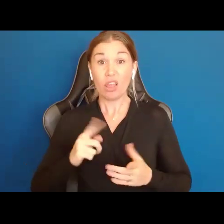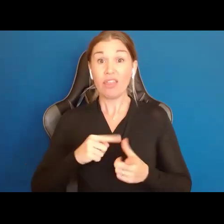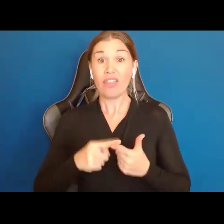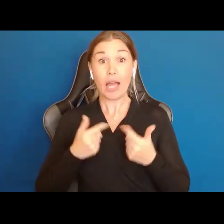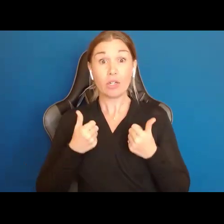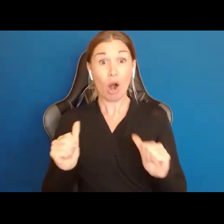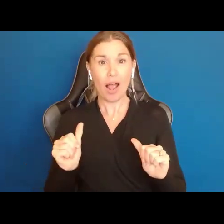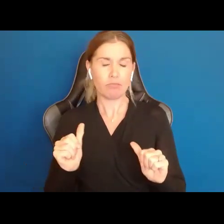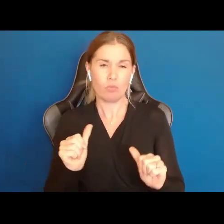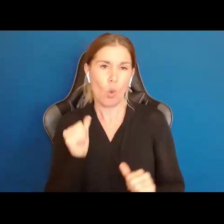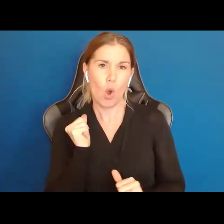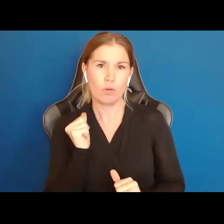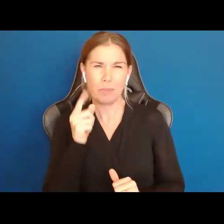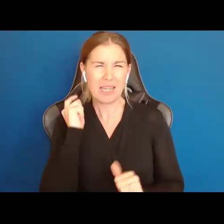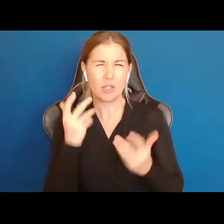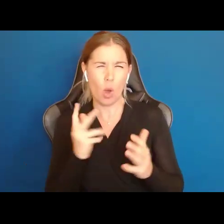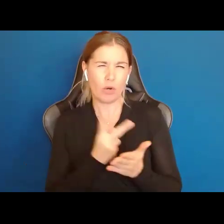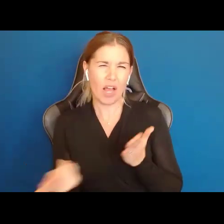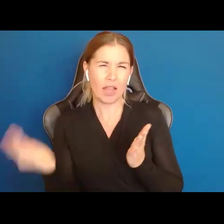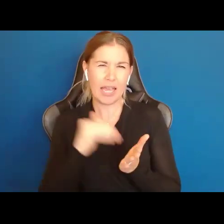because they don't want to fail at that, too. That does not mean that guardianship is bad,